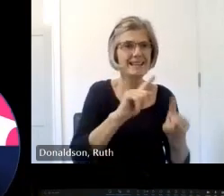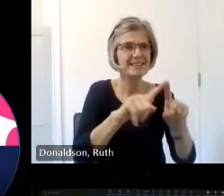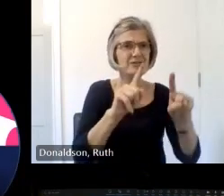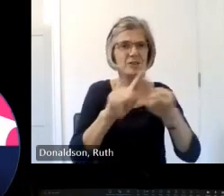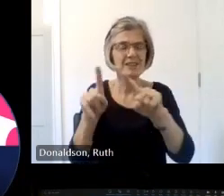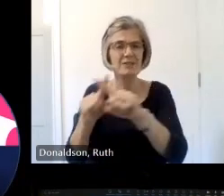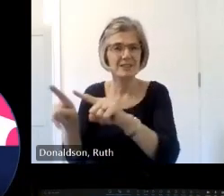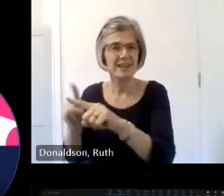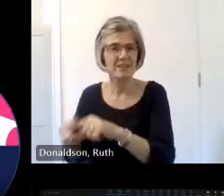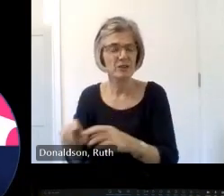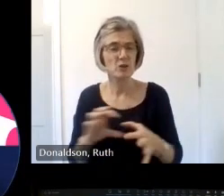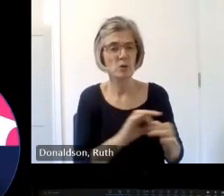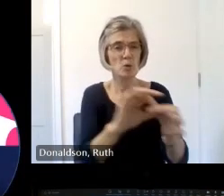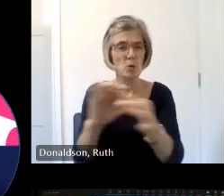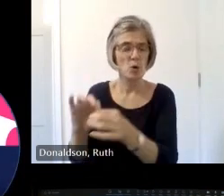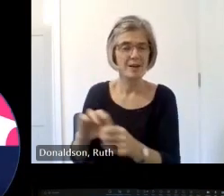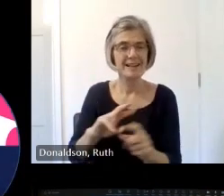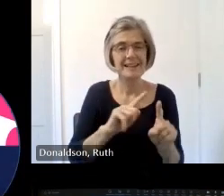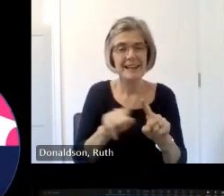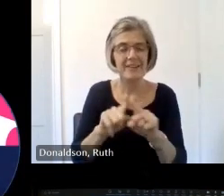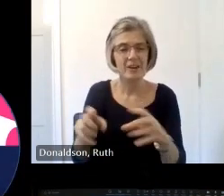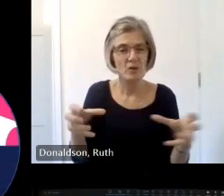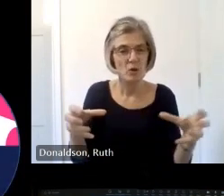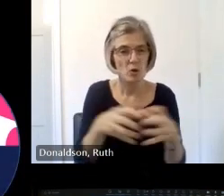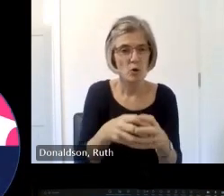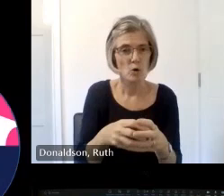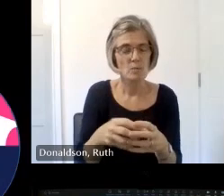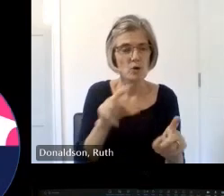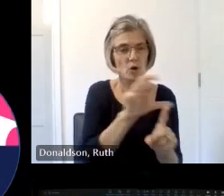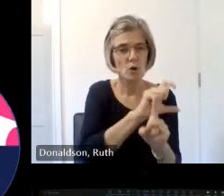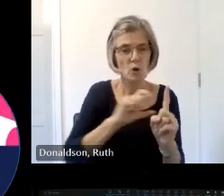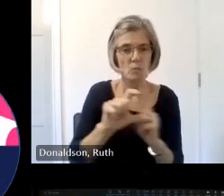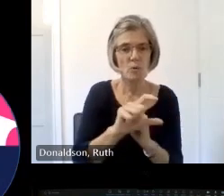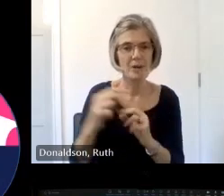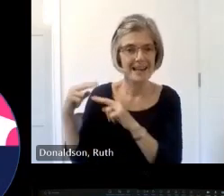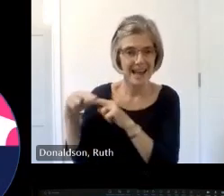Heritage groups and other organizations who benefited from a free webinar on barers to